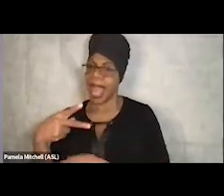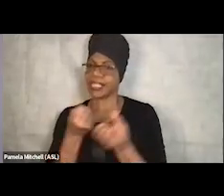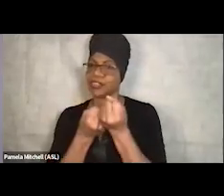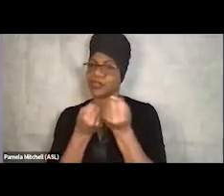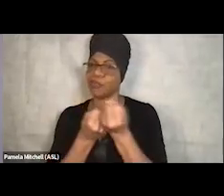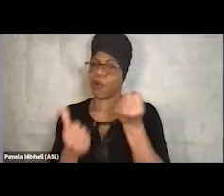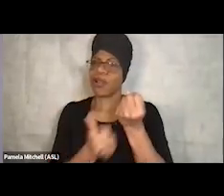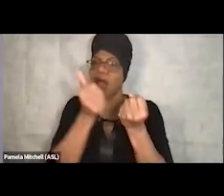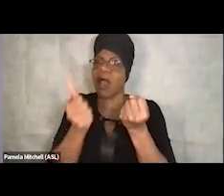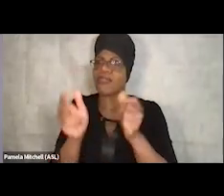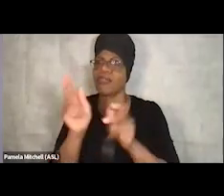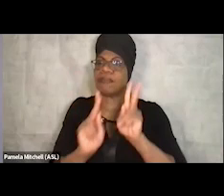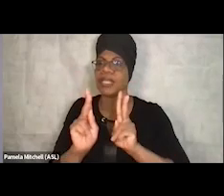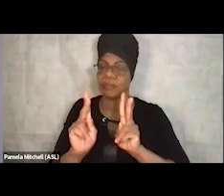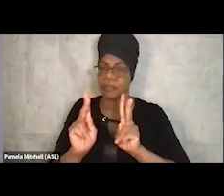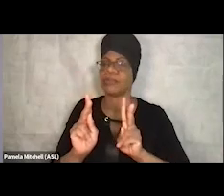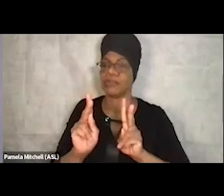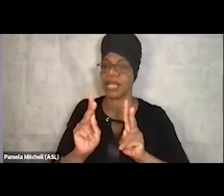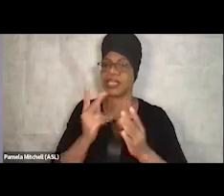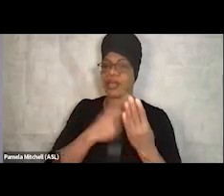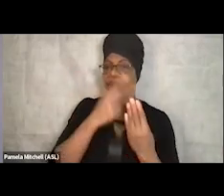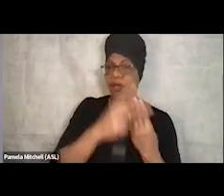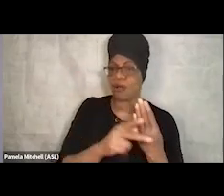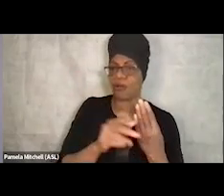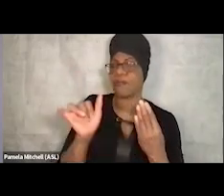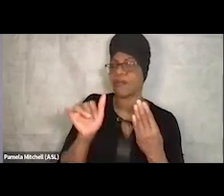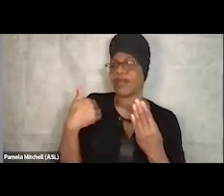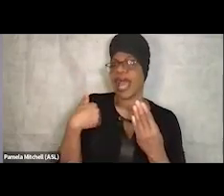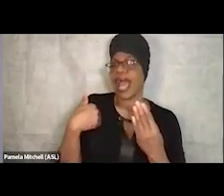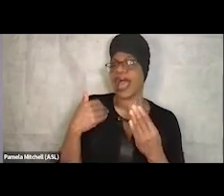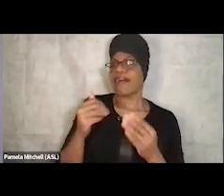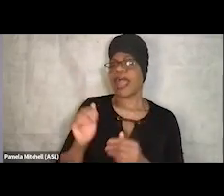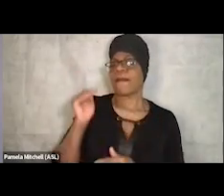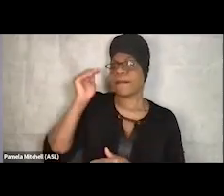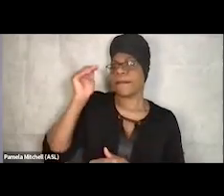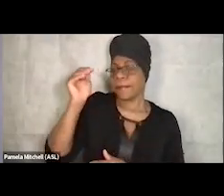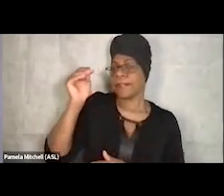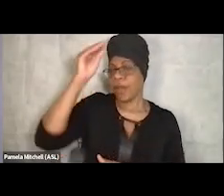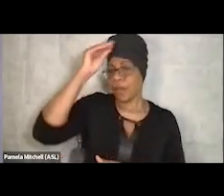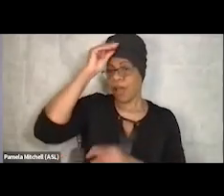You know, we have, you know, Big Brother programs, so they come back as sponsors. So they're just,